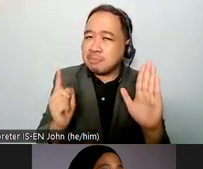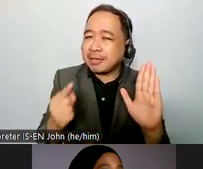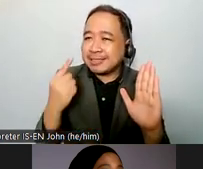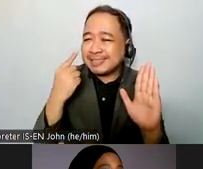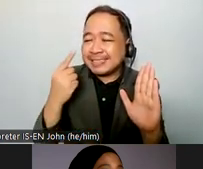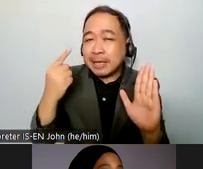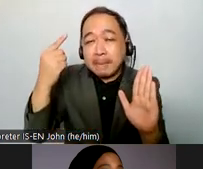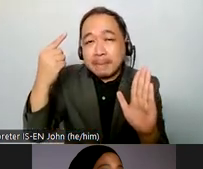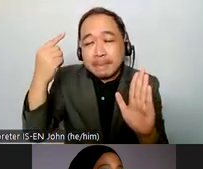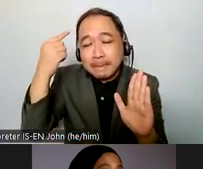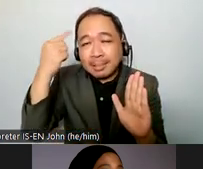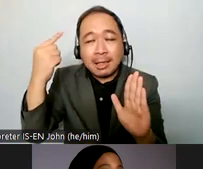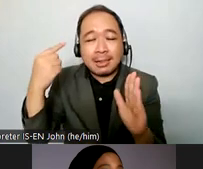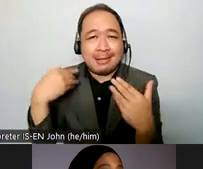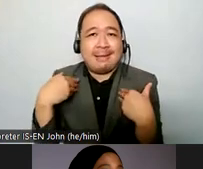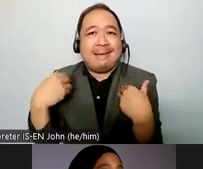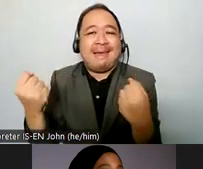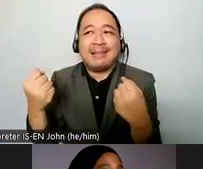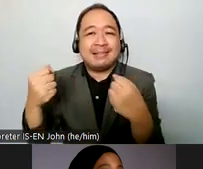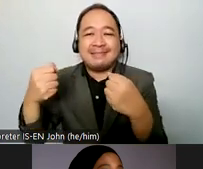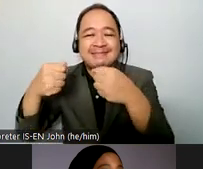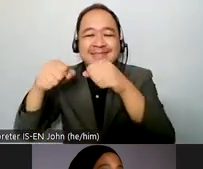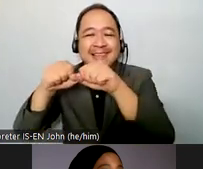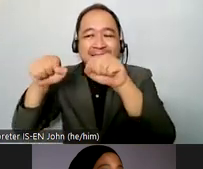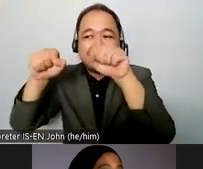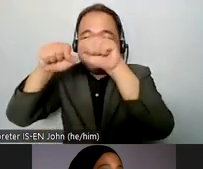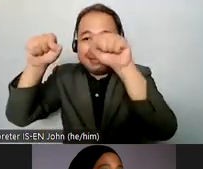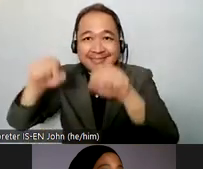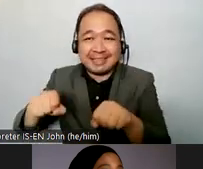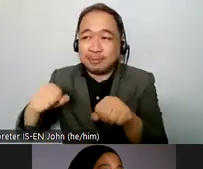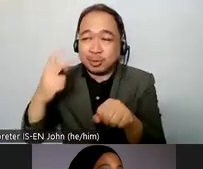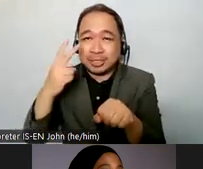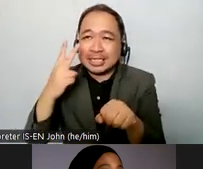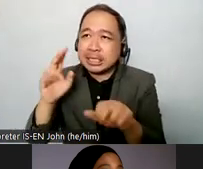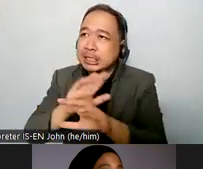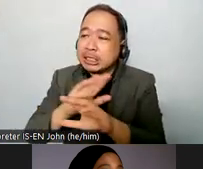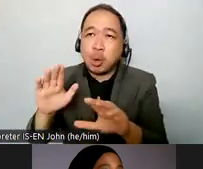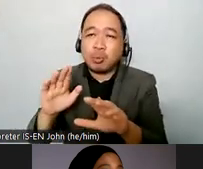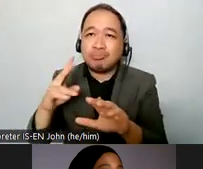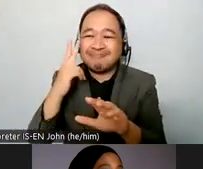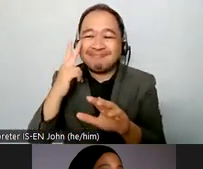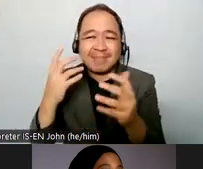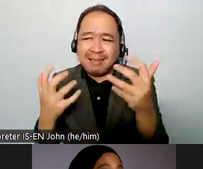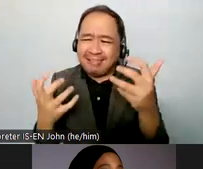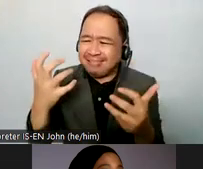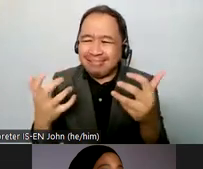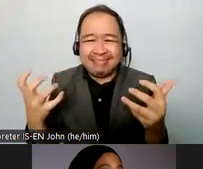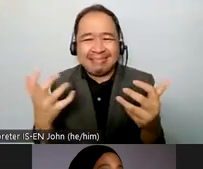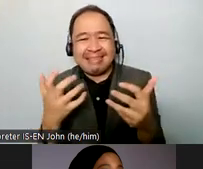because survivors of the psychiatric forms of institutionalism in particular people with